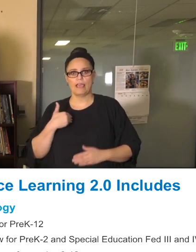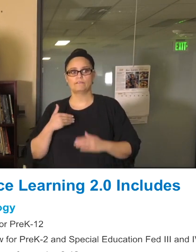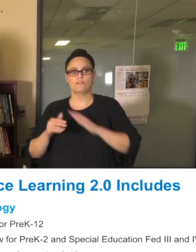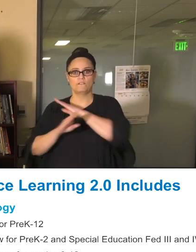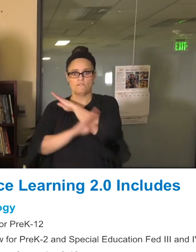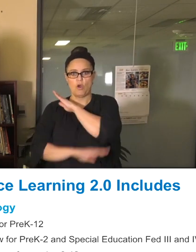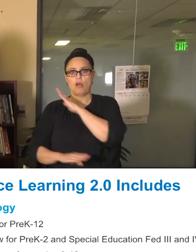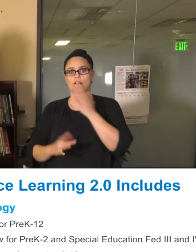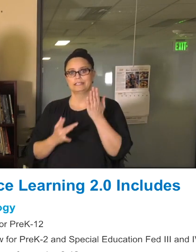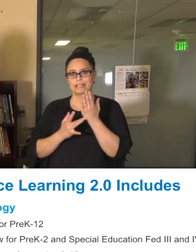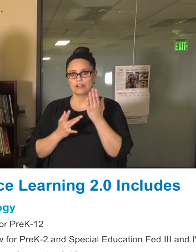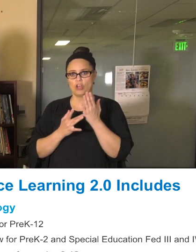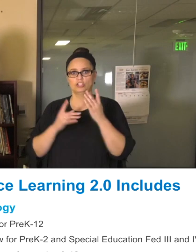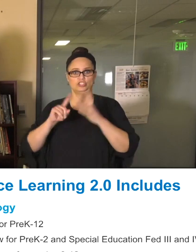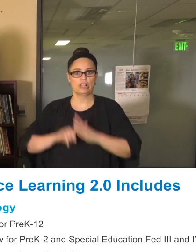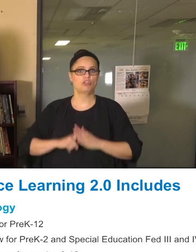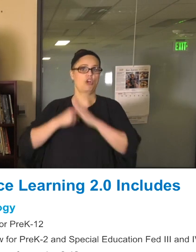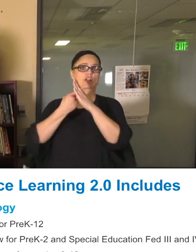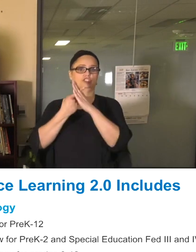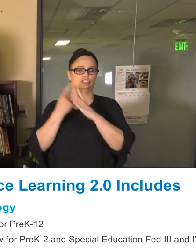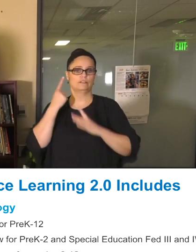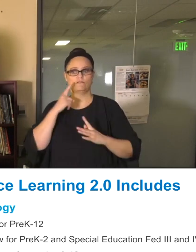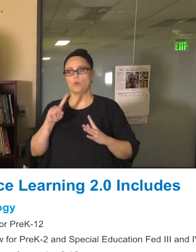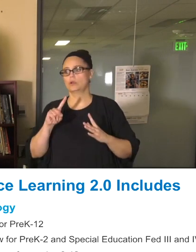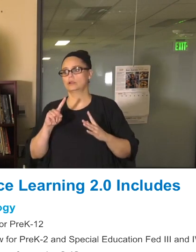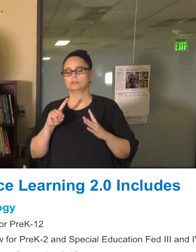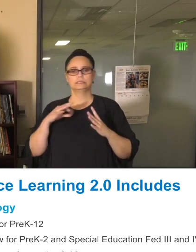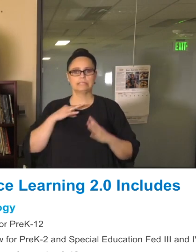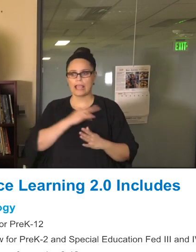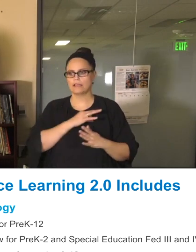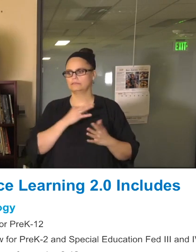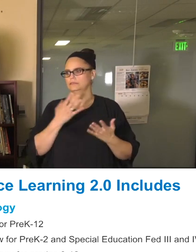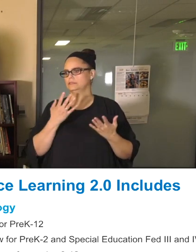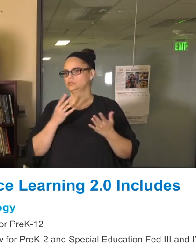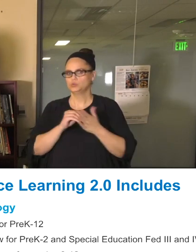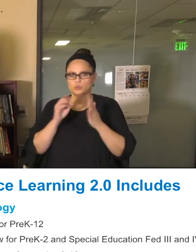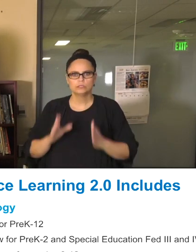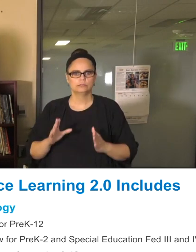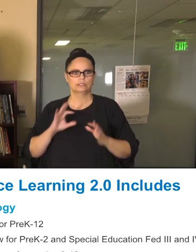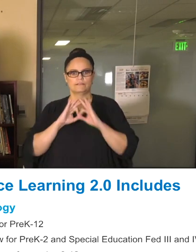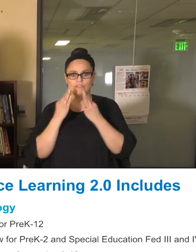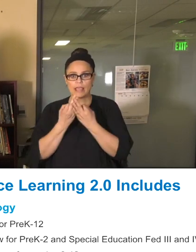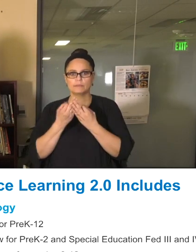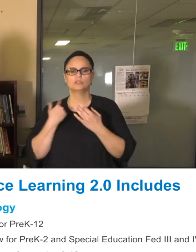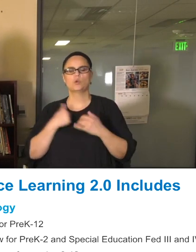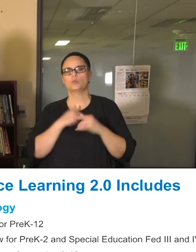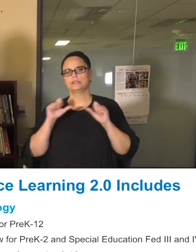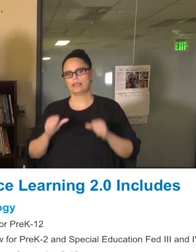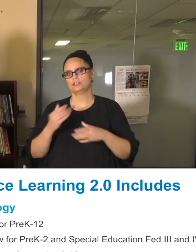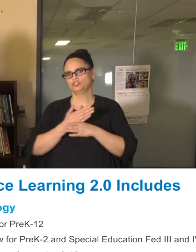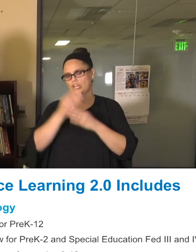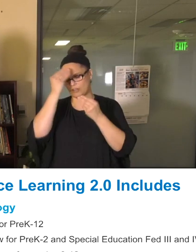our staff, students, and families so that we can share this information with you and provide you the support that you might need.